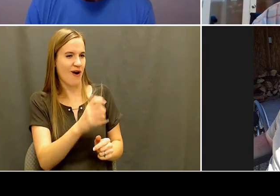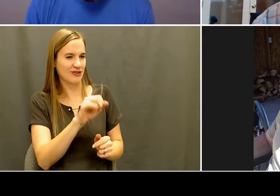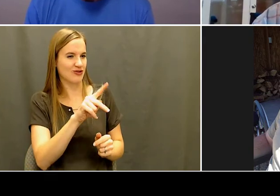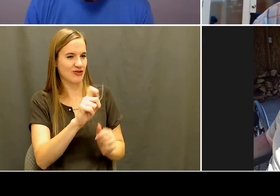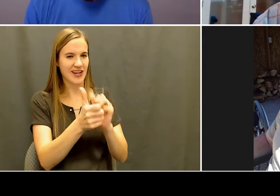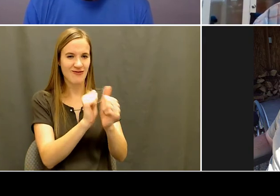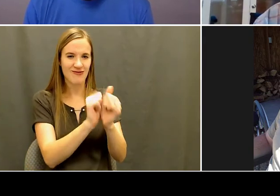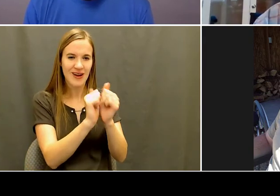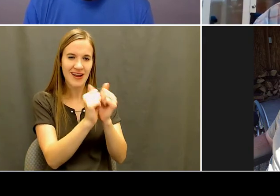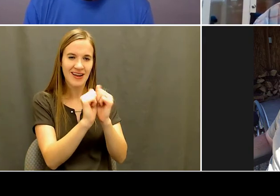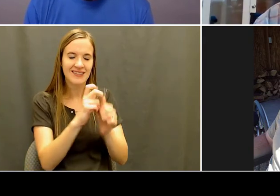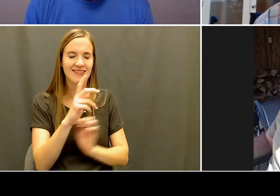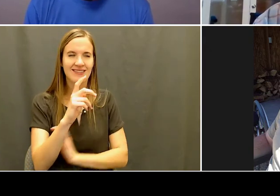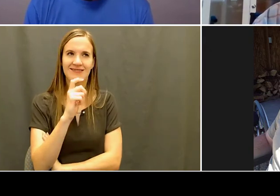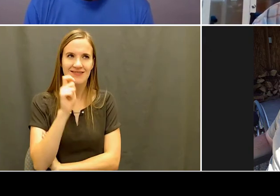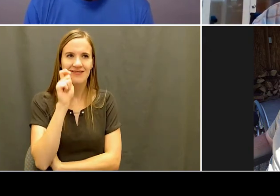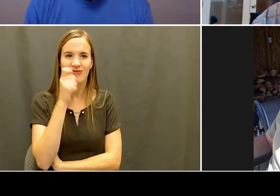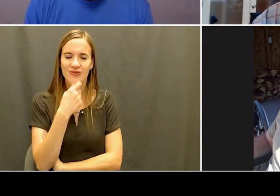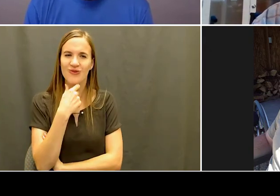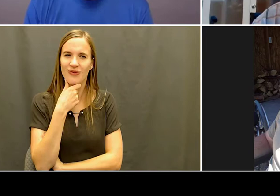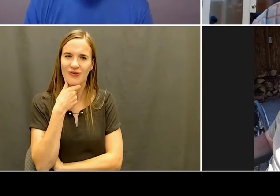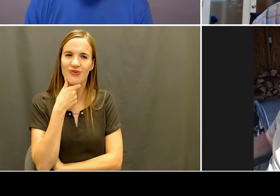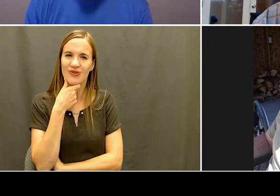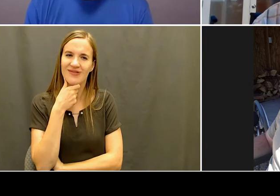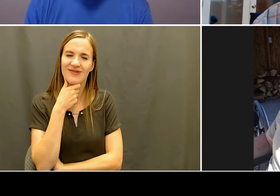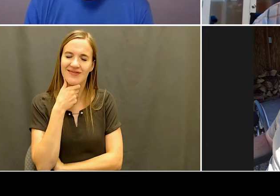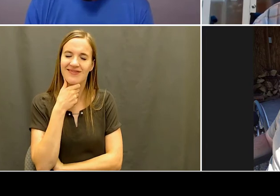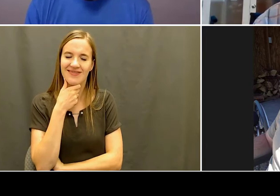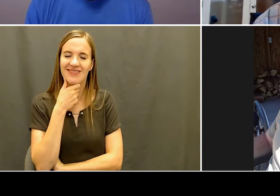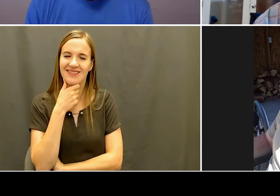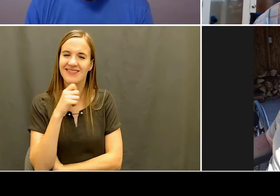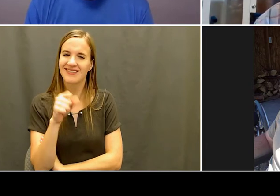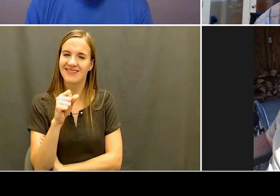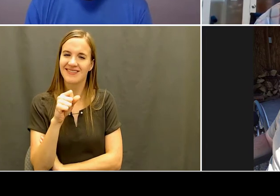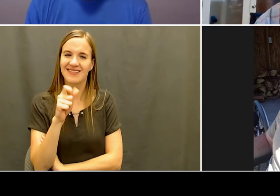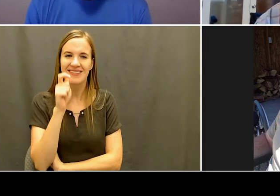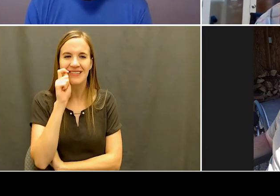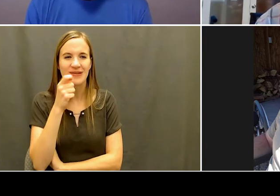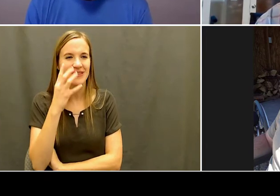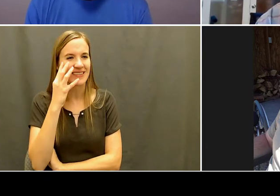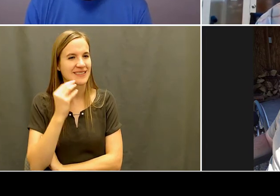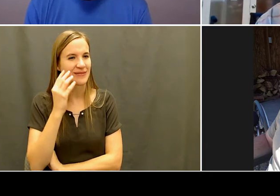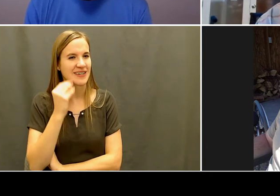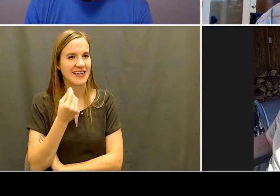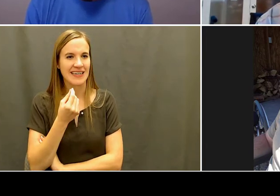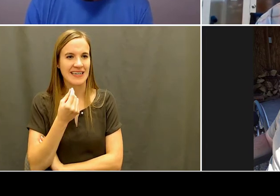Jake: That was internationals. Kelly: Oh that, Oh that's right. Yeah, internationals that was your first international I believe.